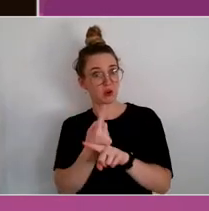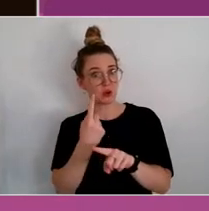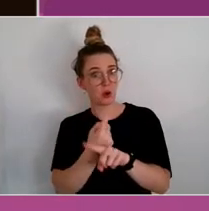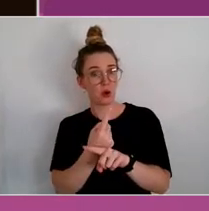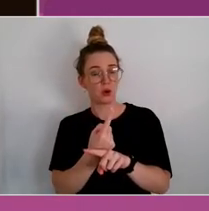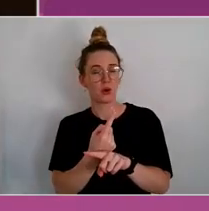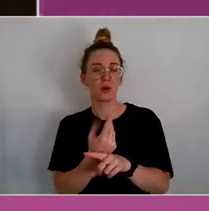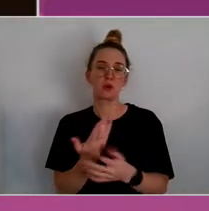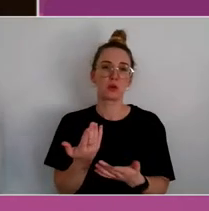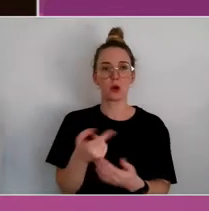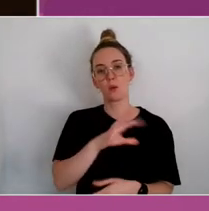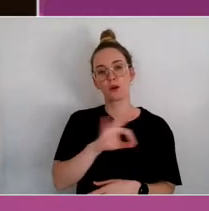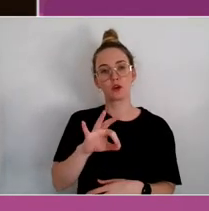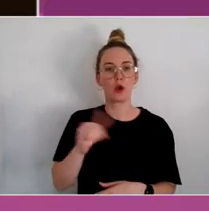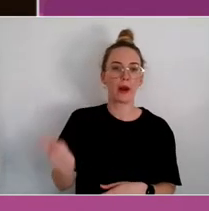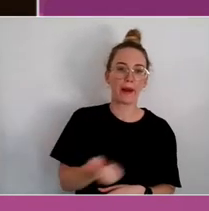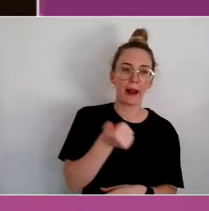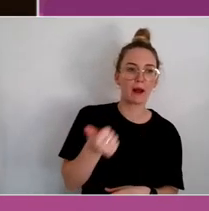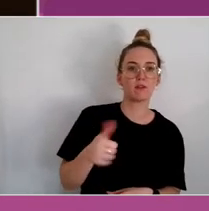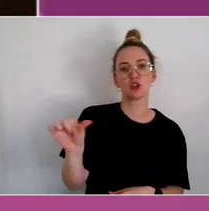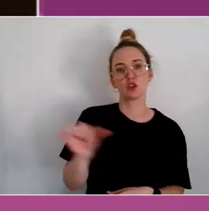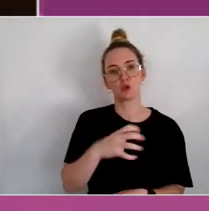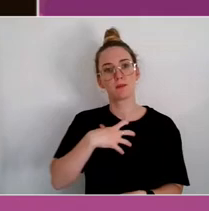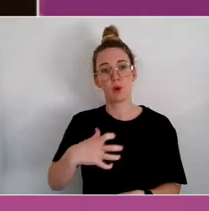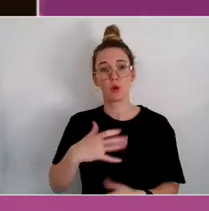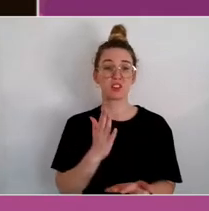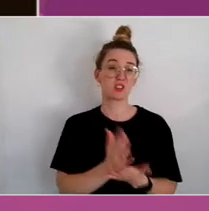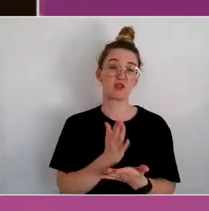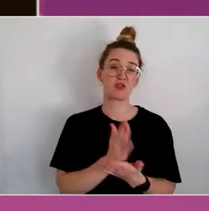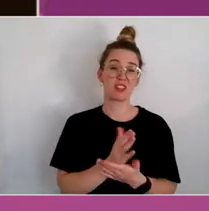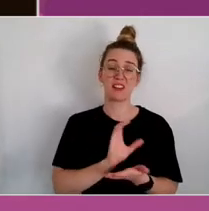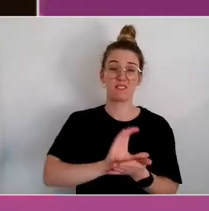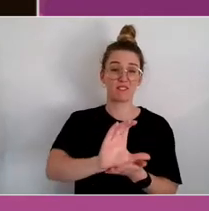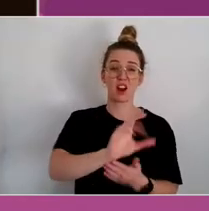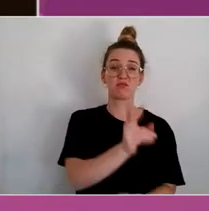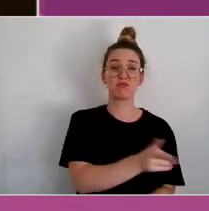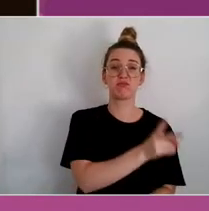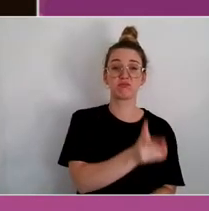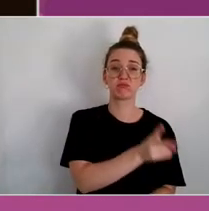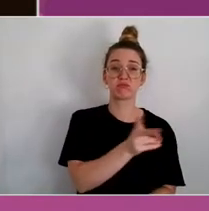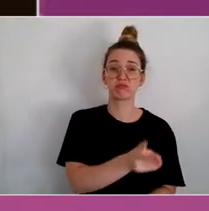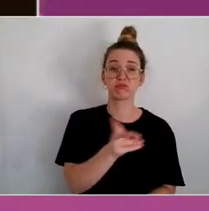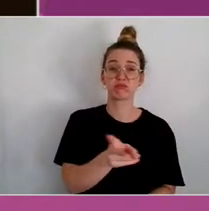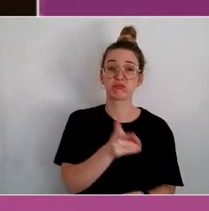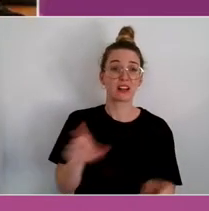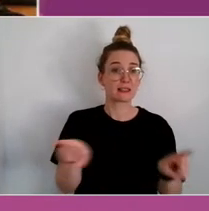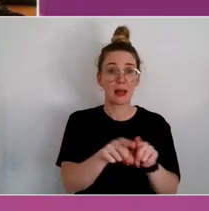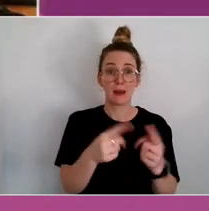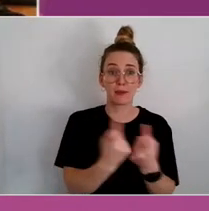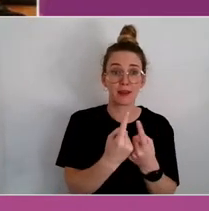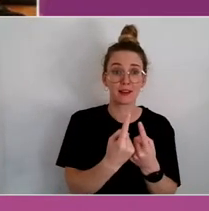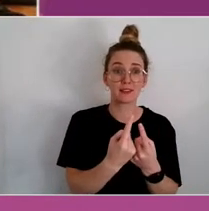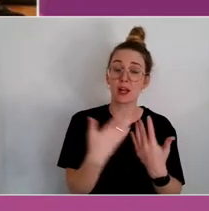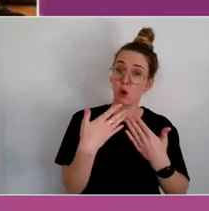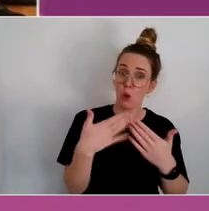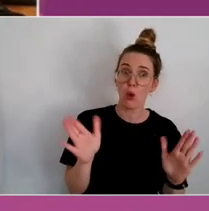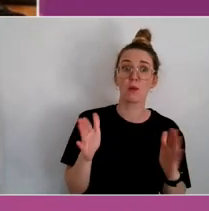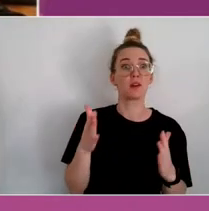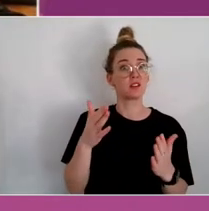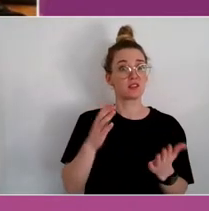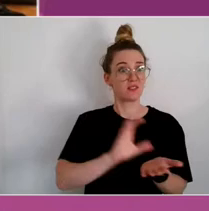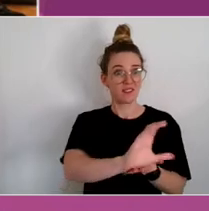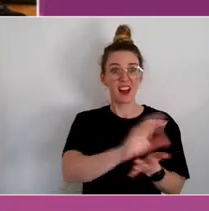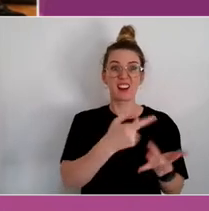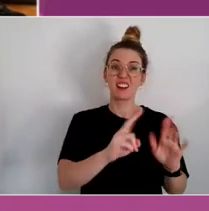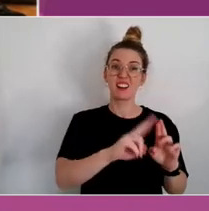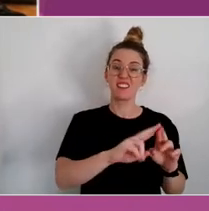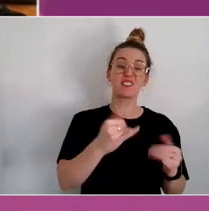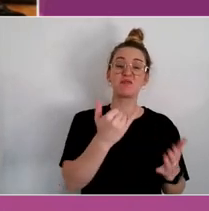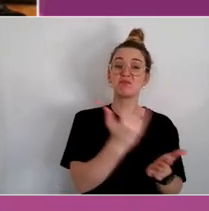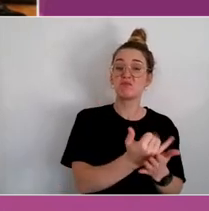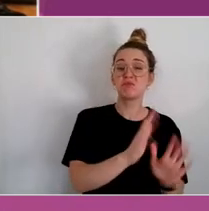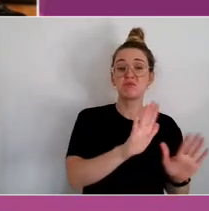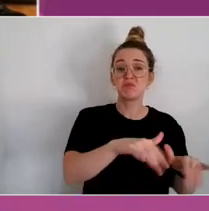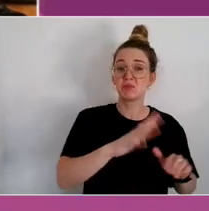of and really do more, just fund replicatation of things.